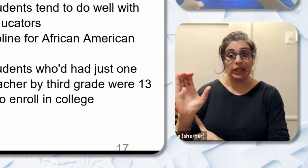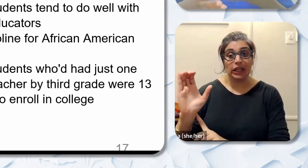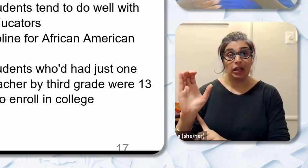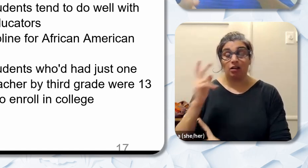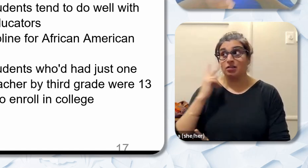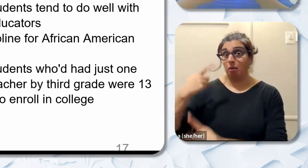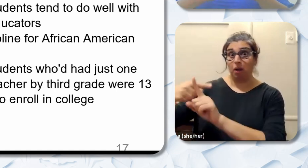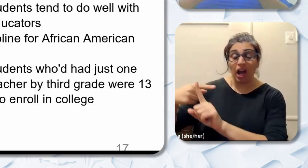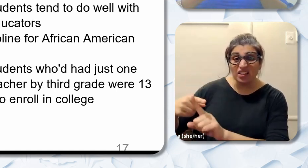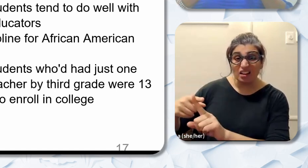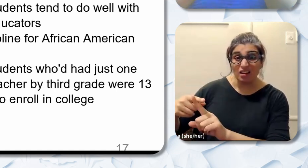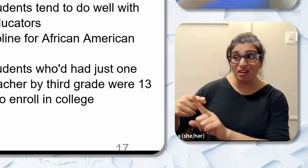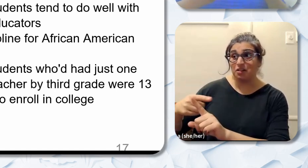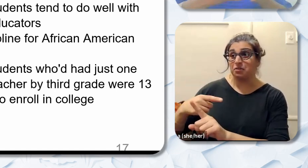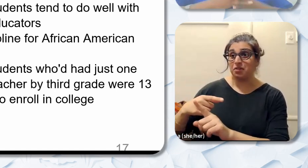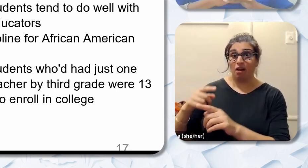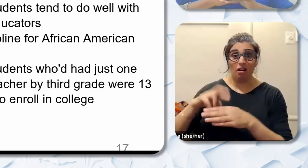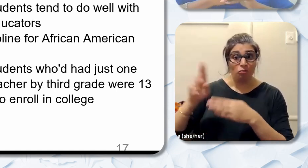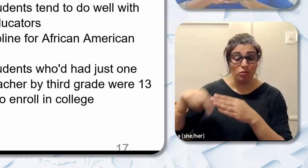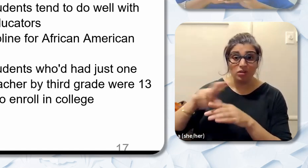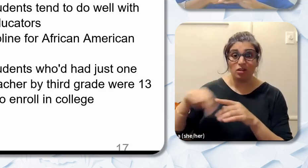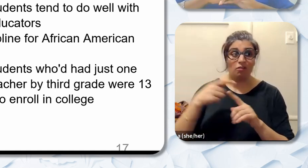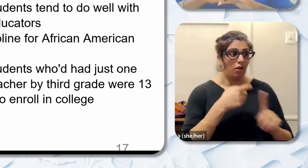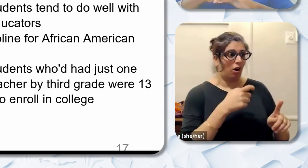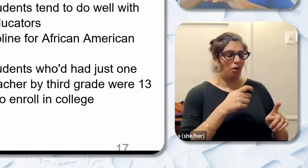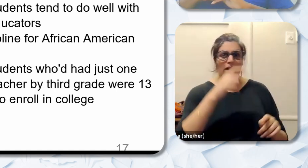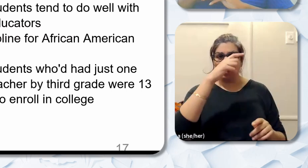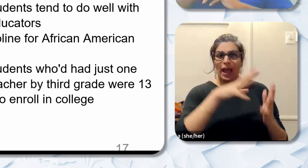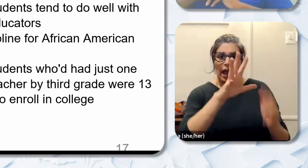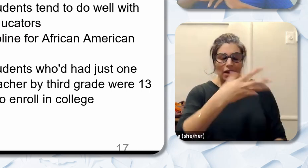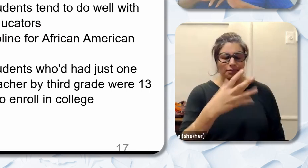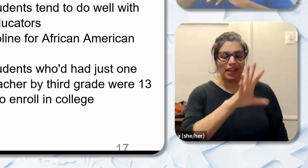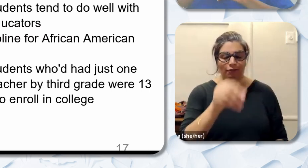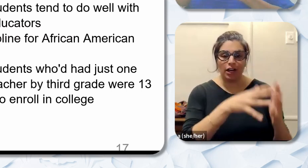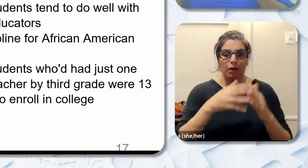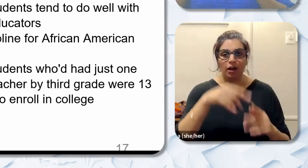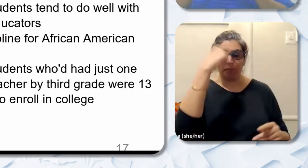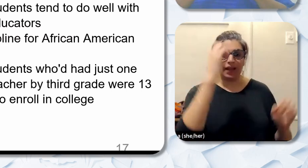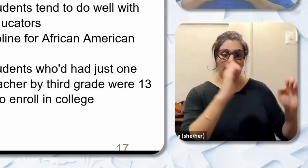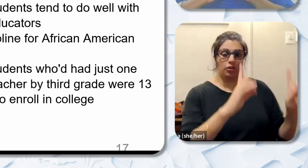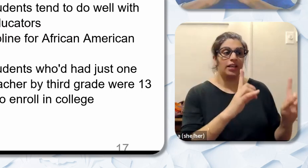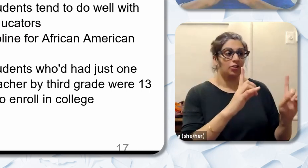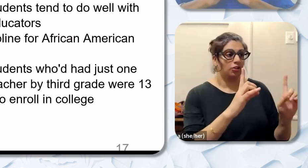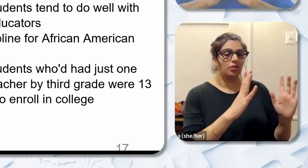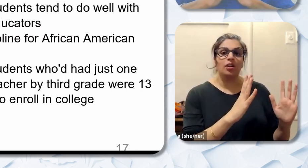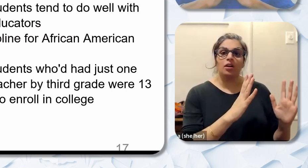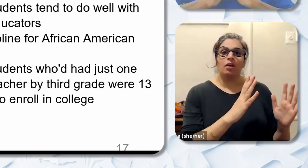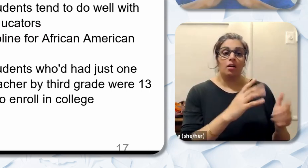of having an African American Black educators. One being lower rates of discipline for African